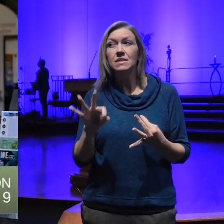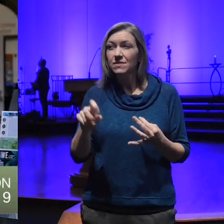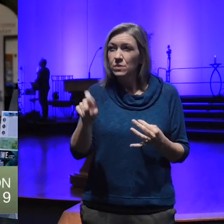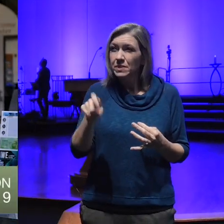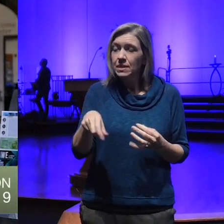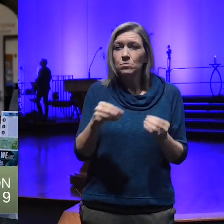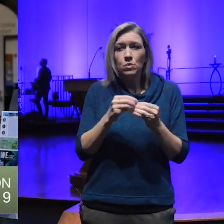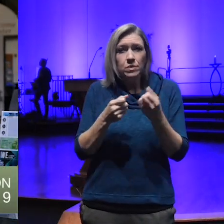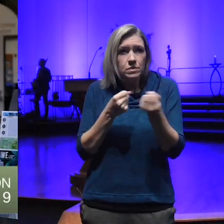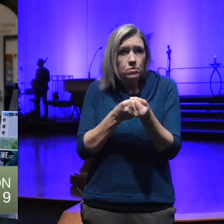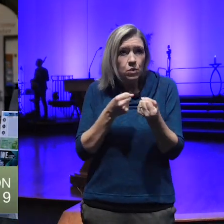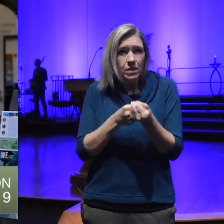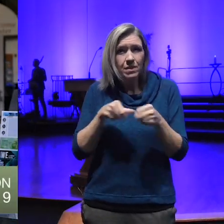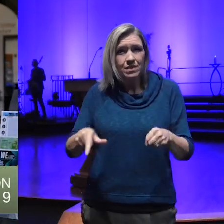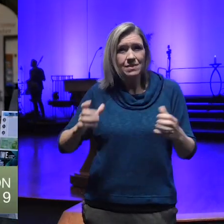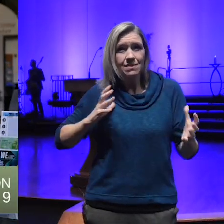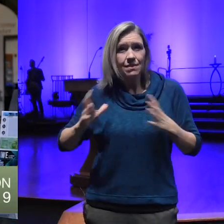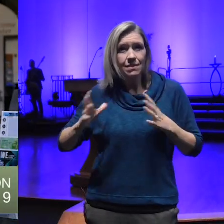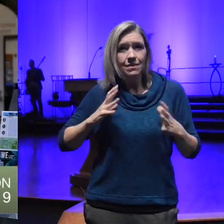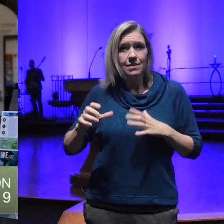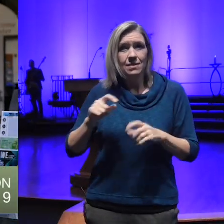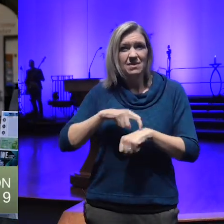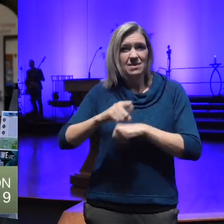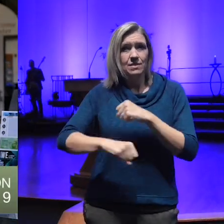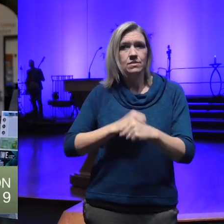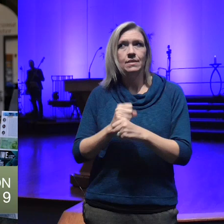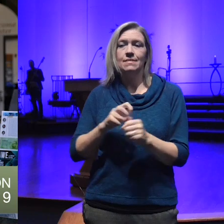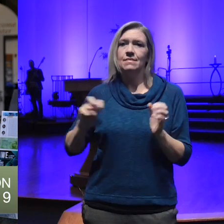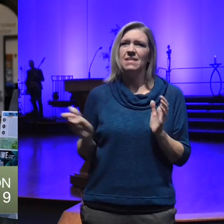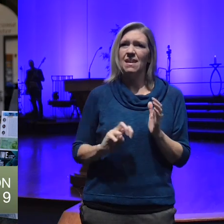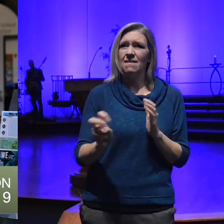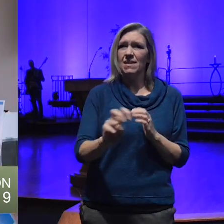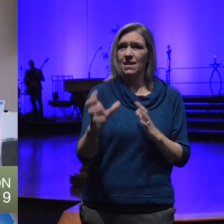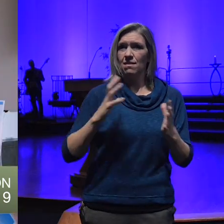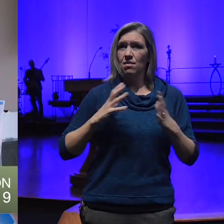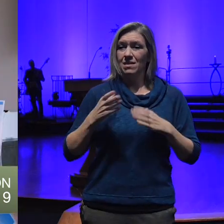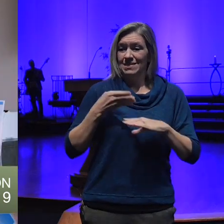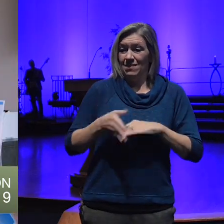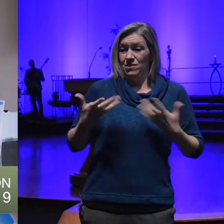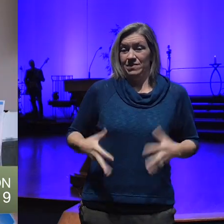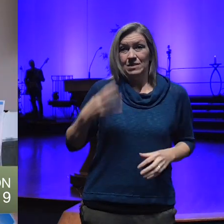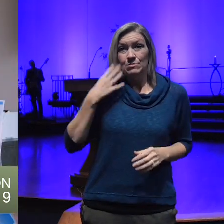this holiday season navigating the holidays after loss is this Saturday this is our grief support